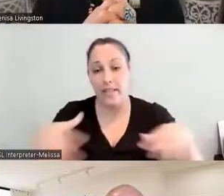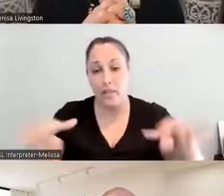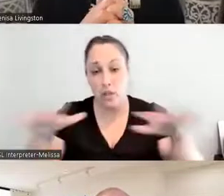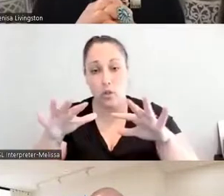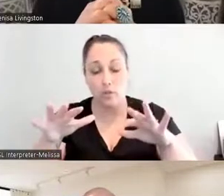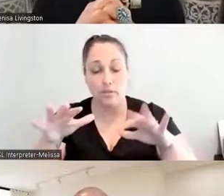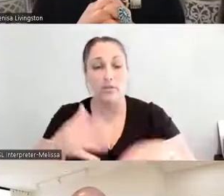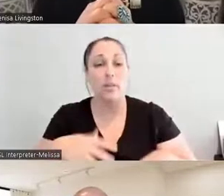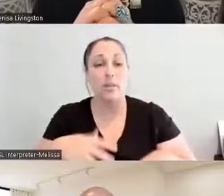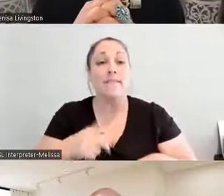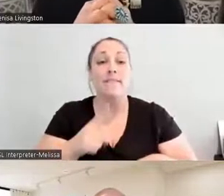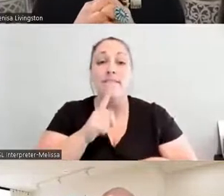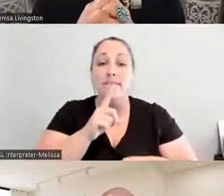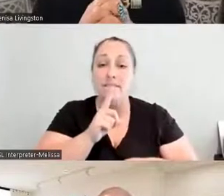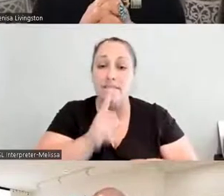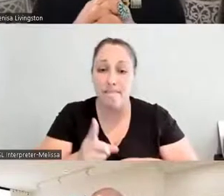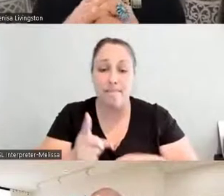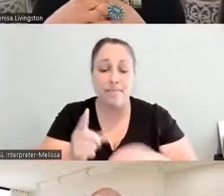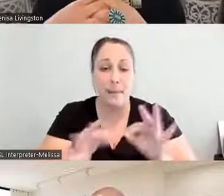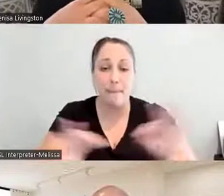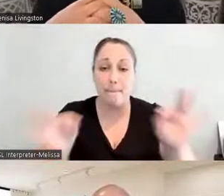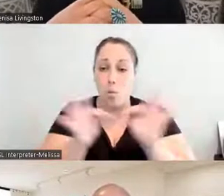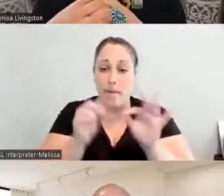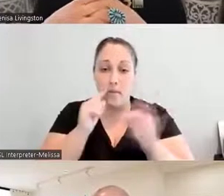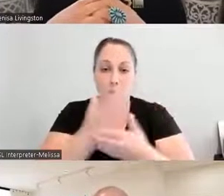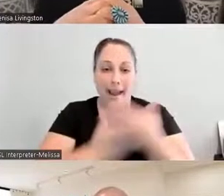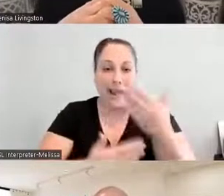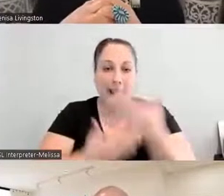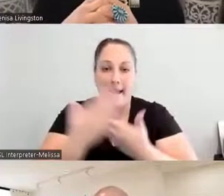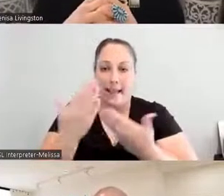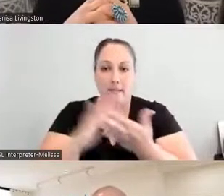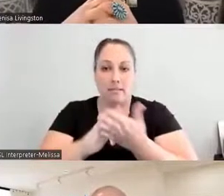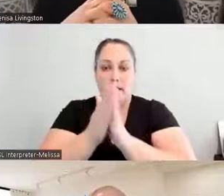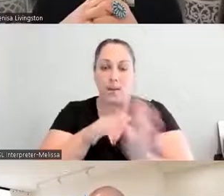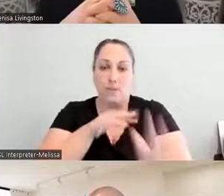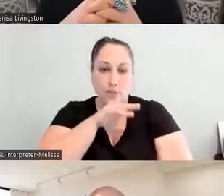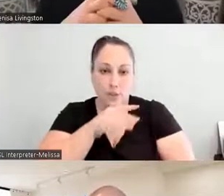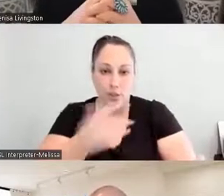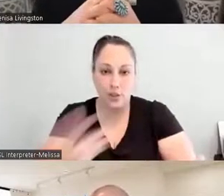You know, go in your garden, go, you know ‑‑ like my mother, she loves to eat dirt.